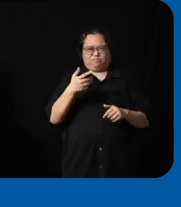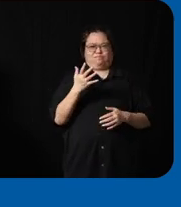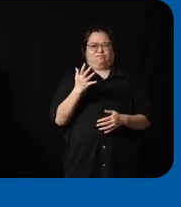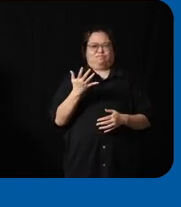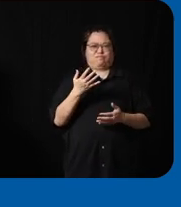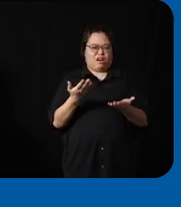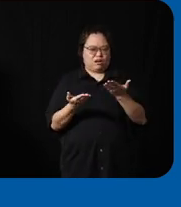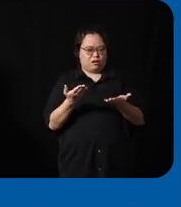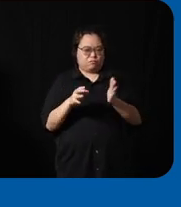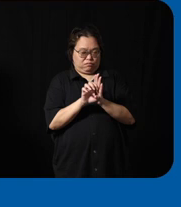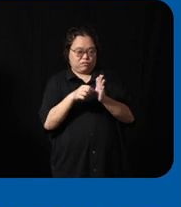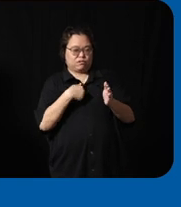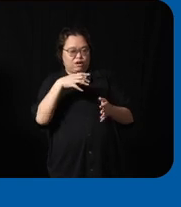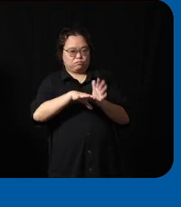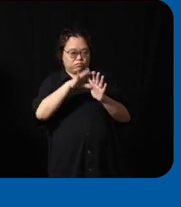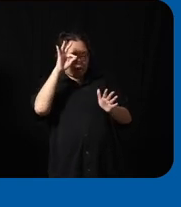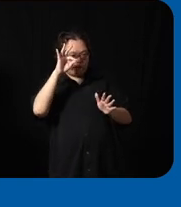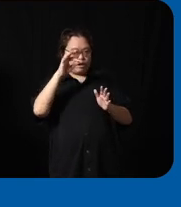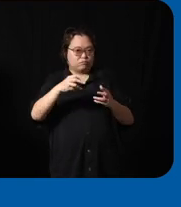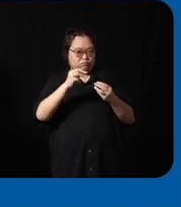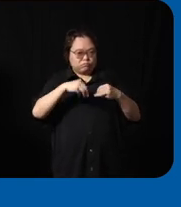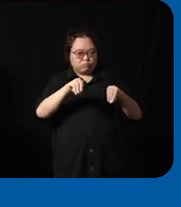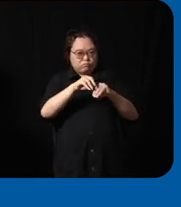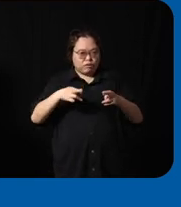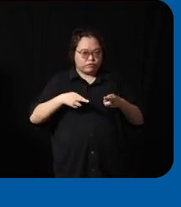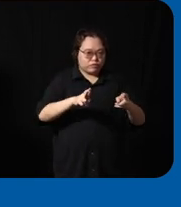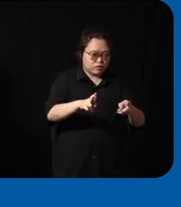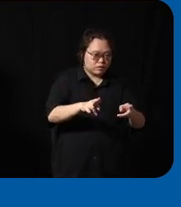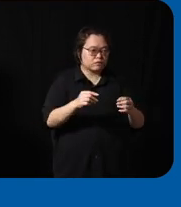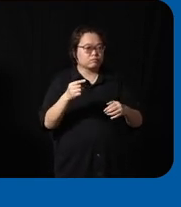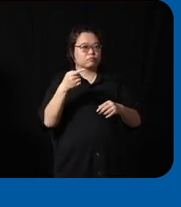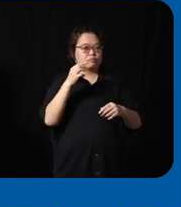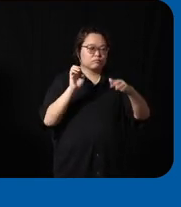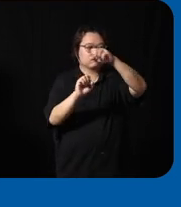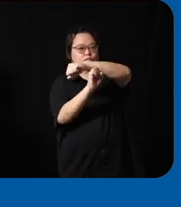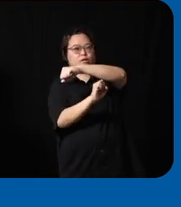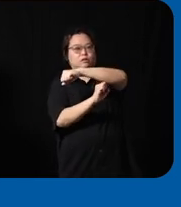find a Crossing to a main road it might lead me to an overhead bridge but then this overhead bridge